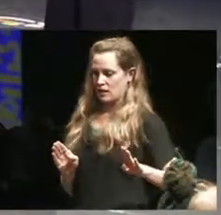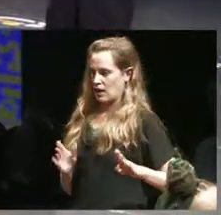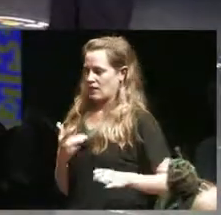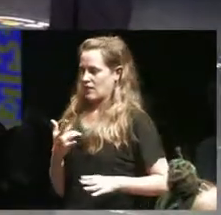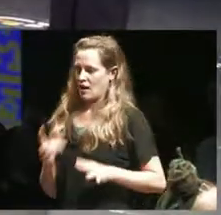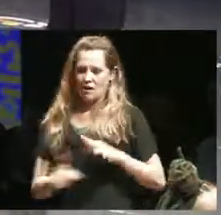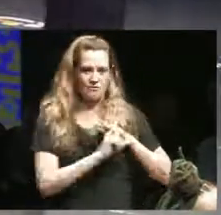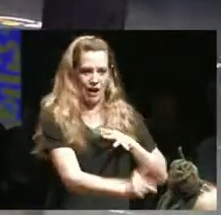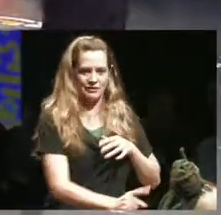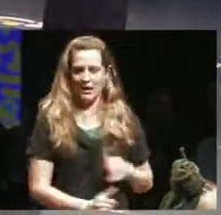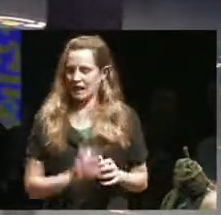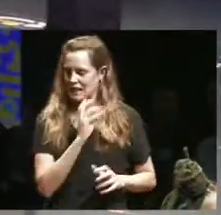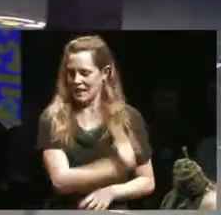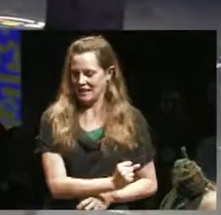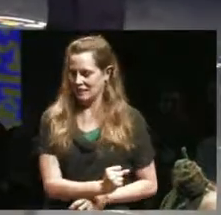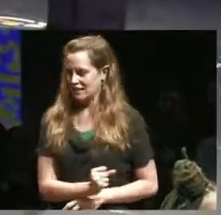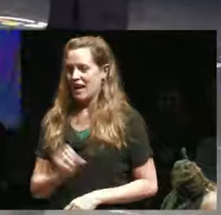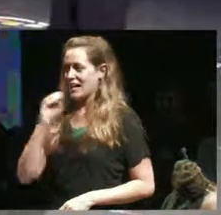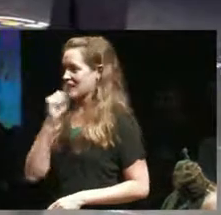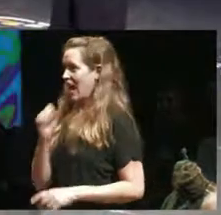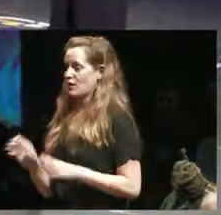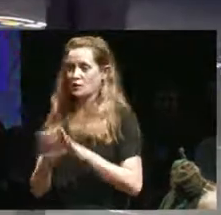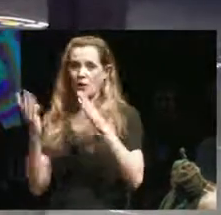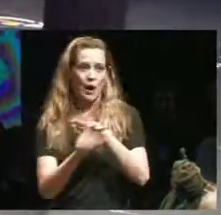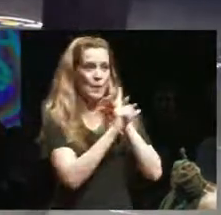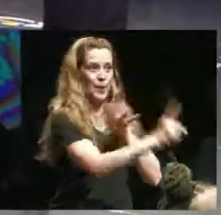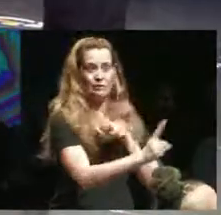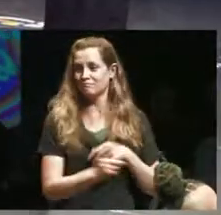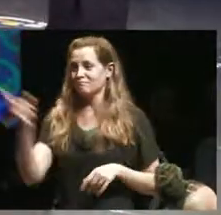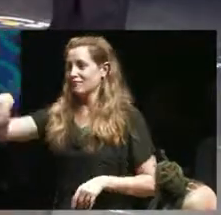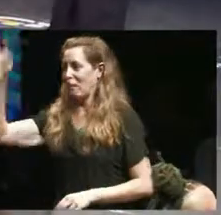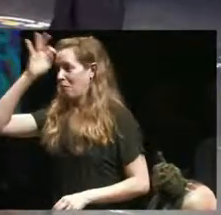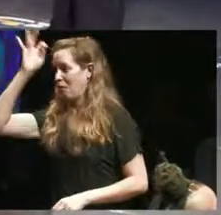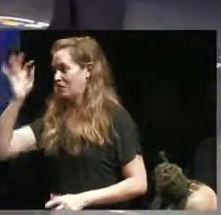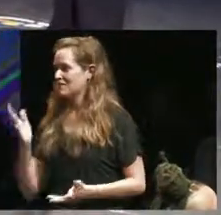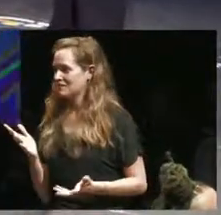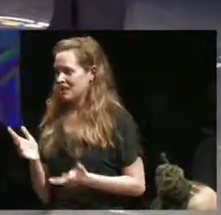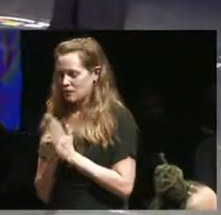could just leave right now a Cyrus shape hole in the door nobody would know I can't remember anything but that's the moment where you were in